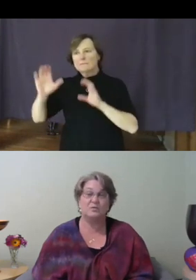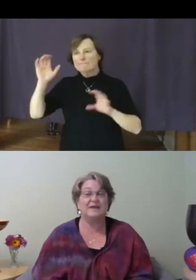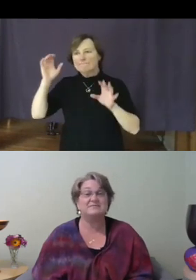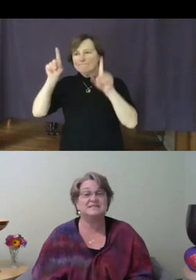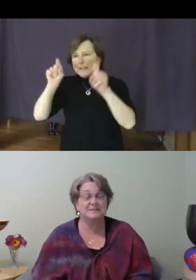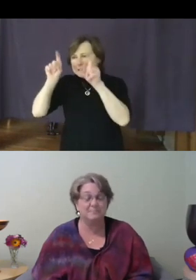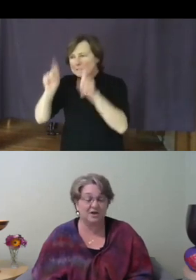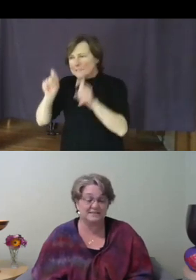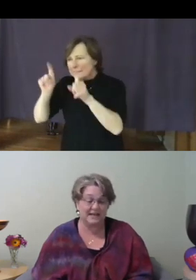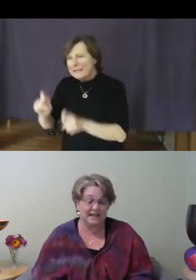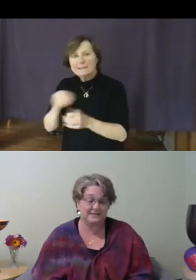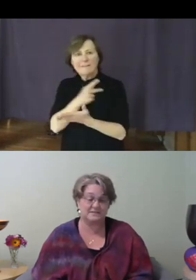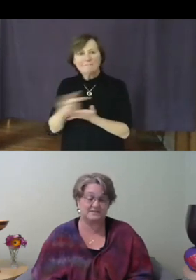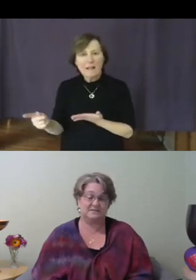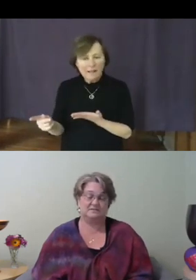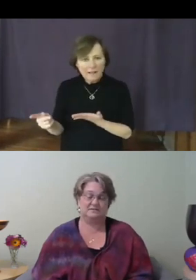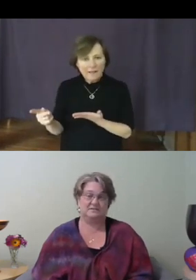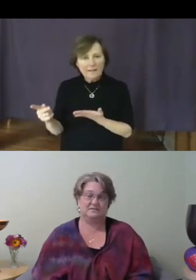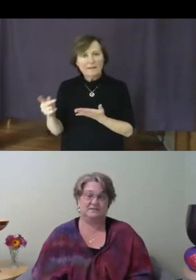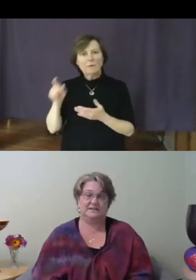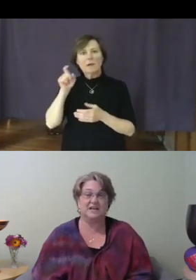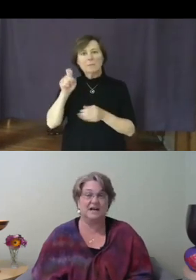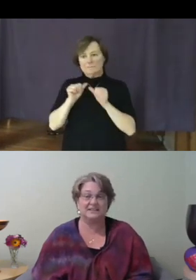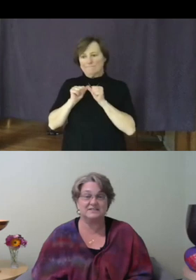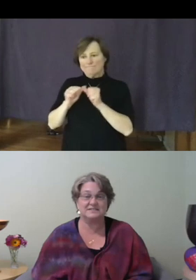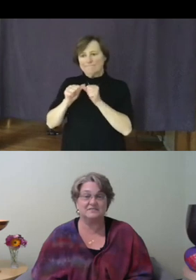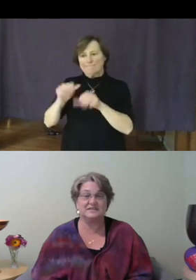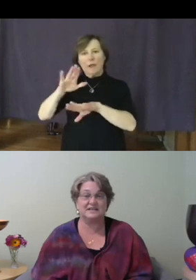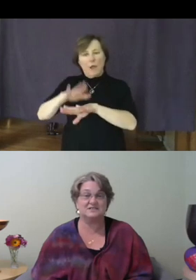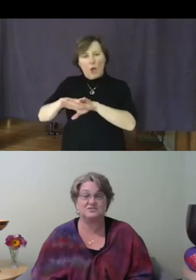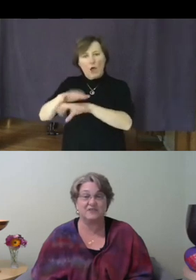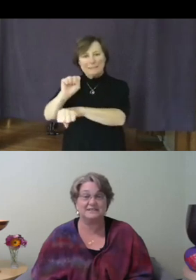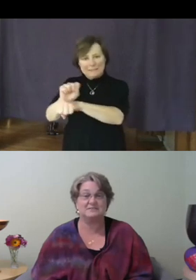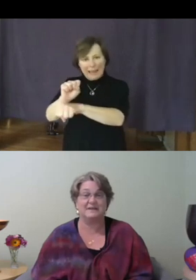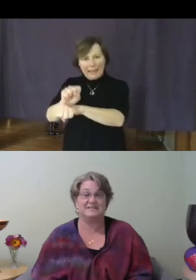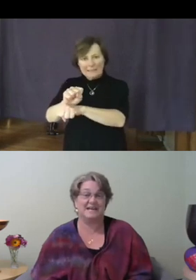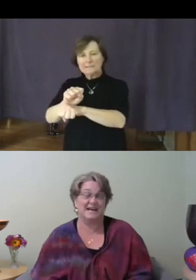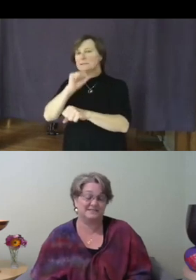have to keep on task and not let ourselves get distracted by the tasks